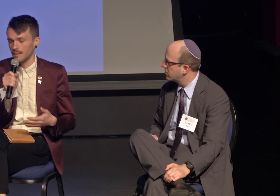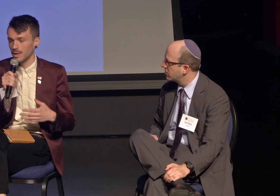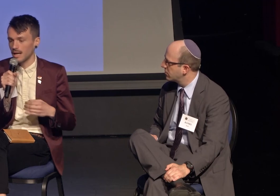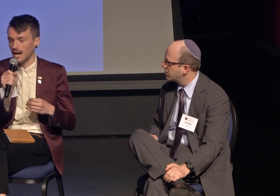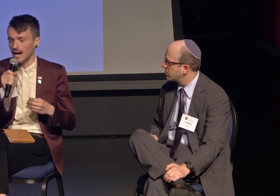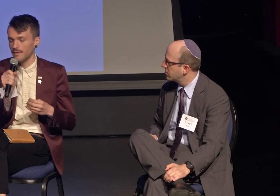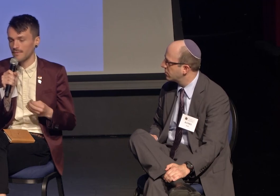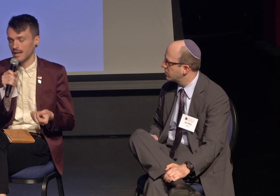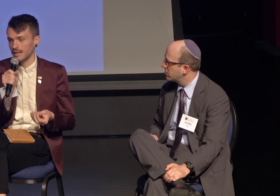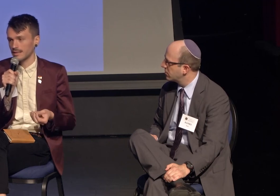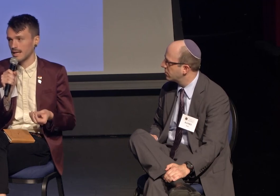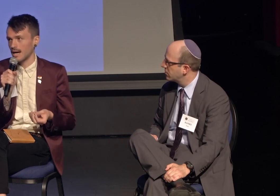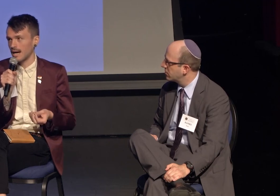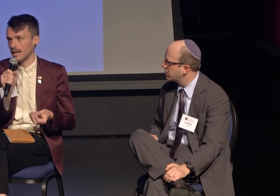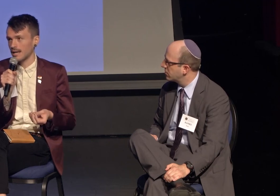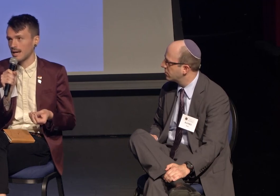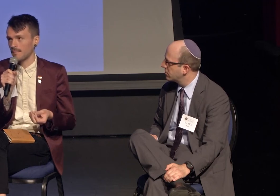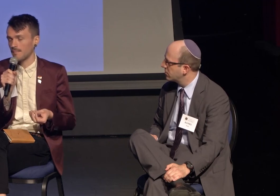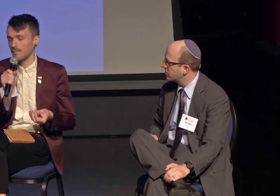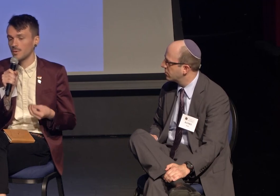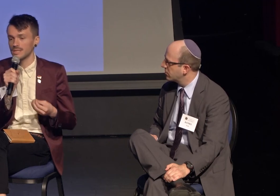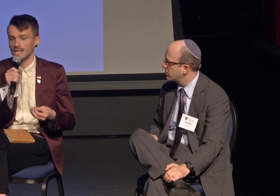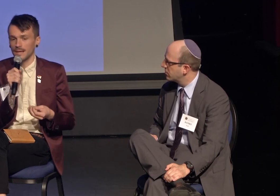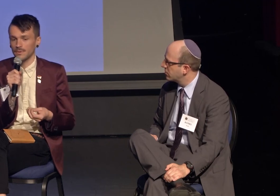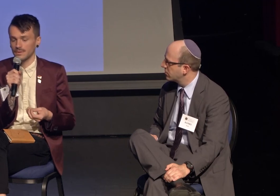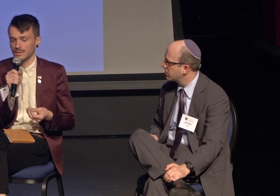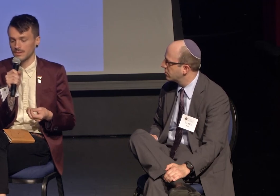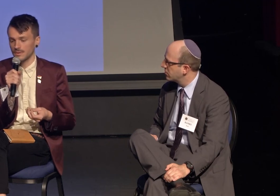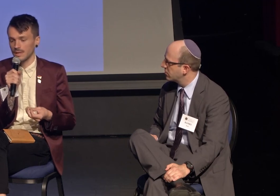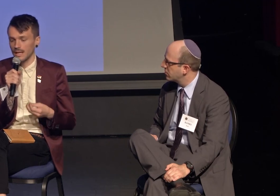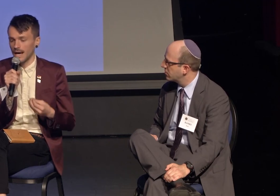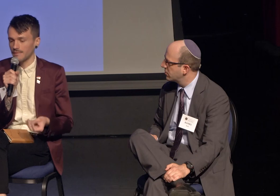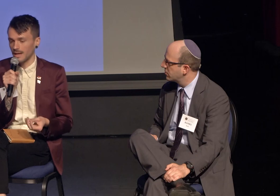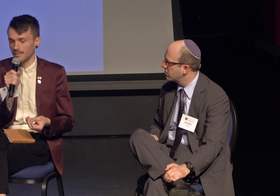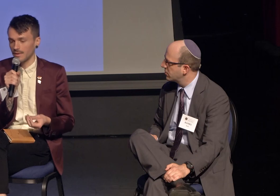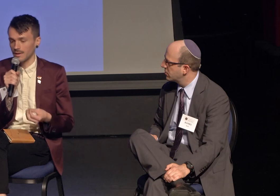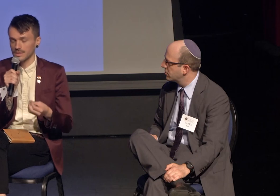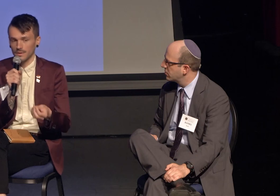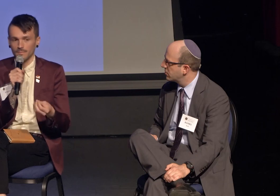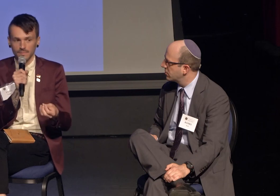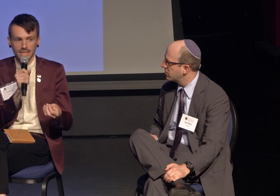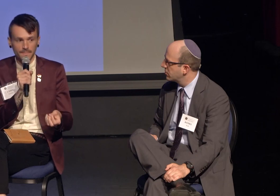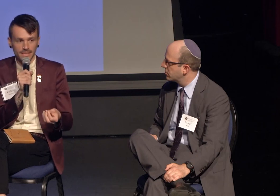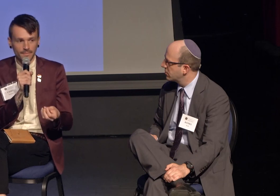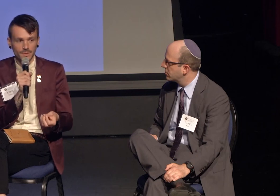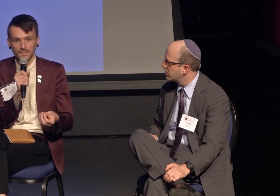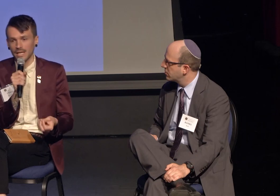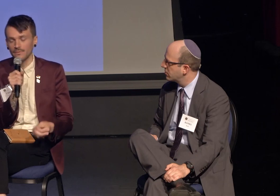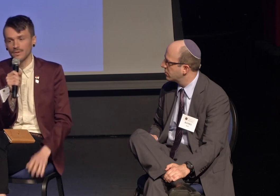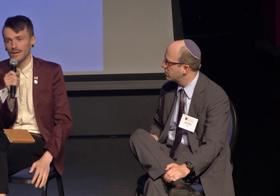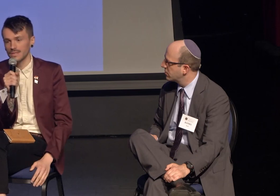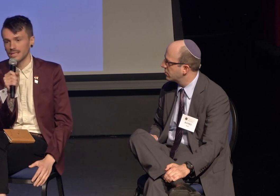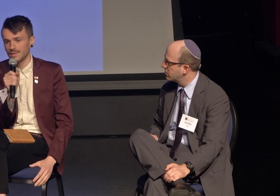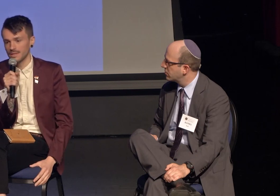I find that I'm most able to have the sort of deepest and most meaningful conversations